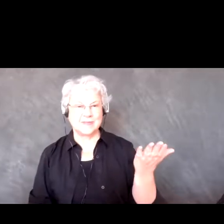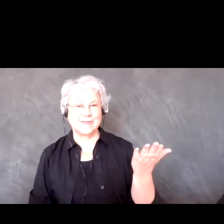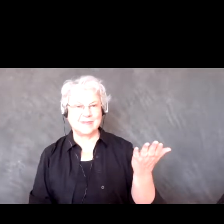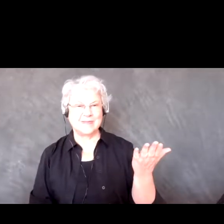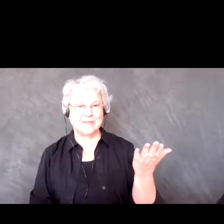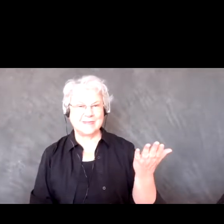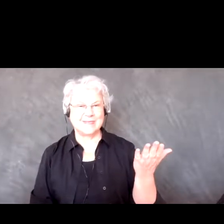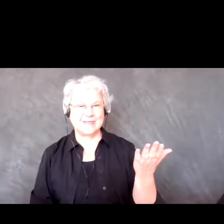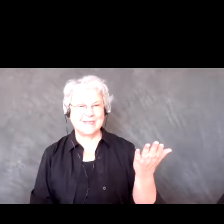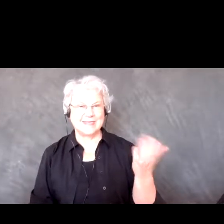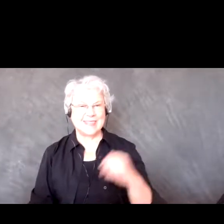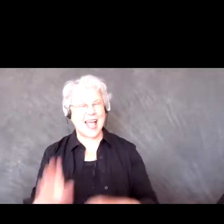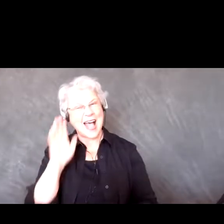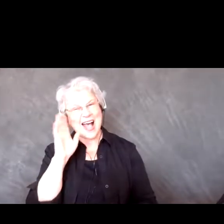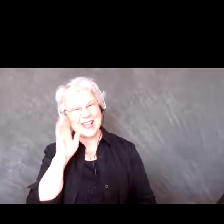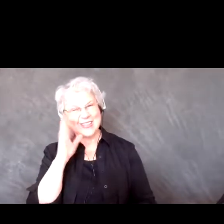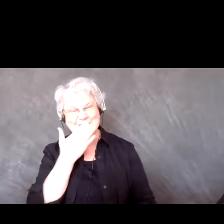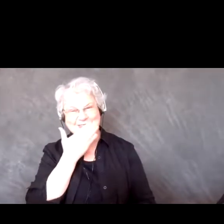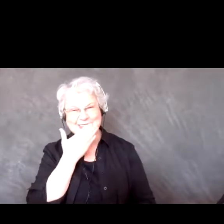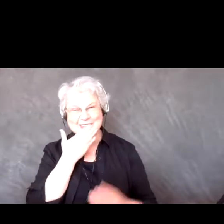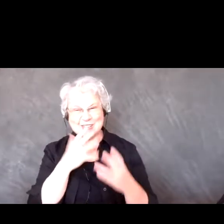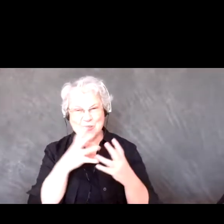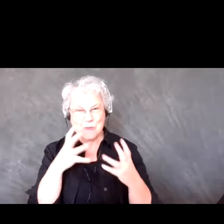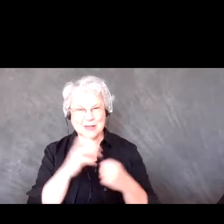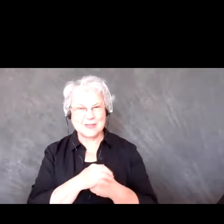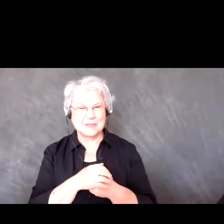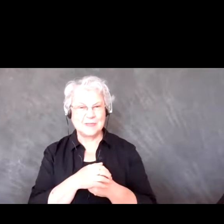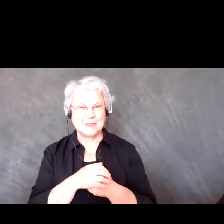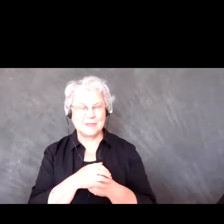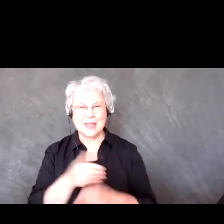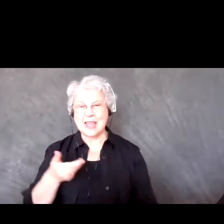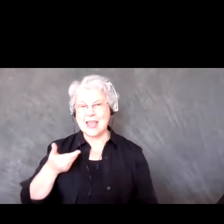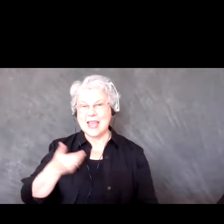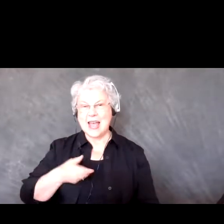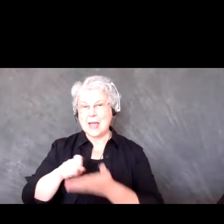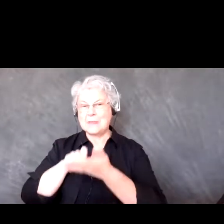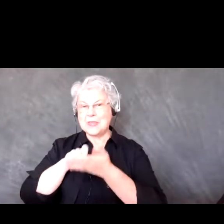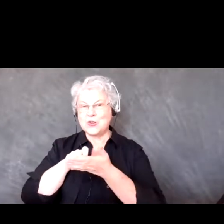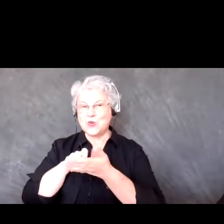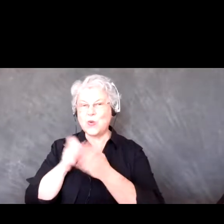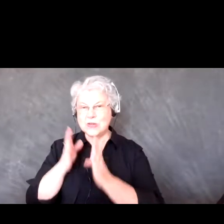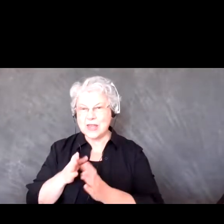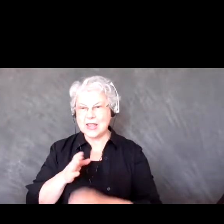There we go. Hello, thank you so much. I am the notetaker as well as a UBC student